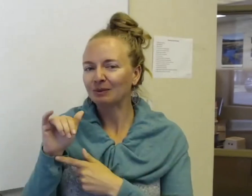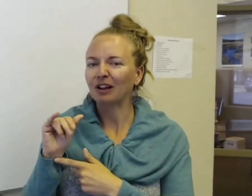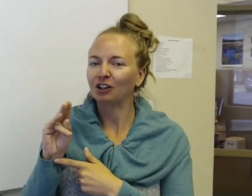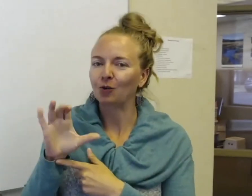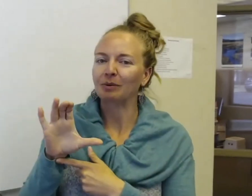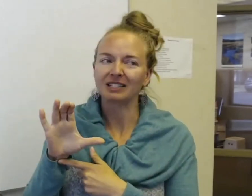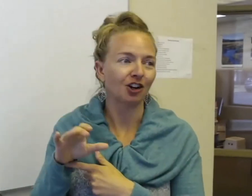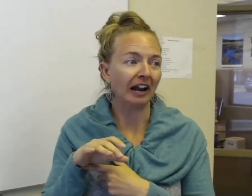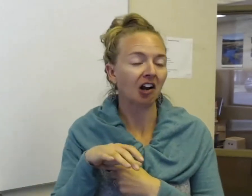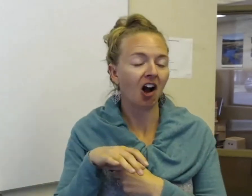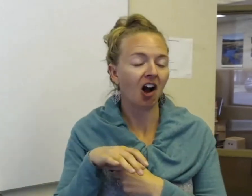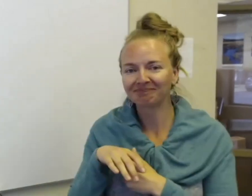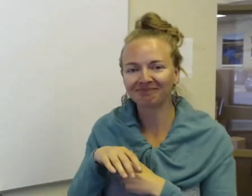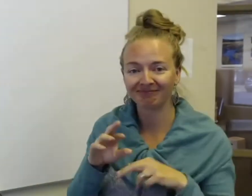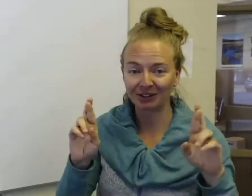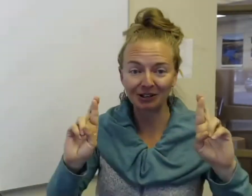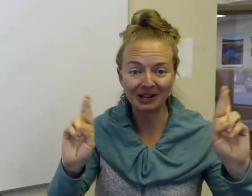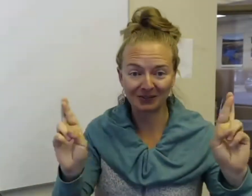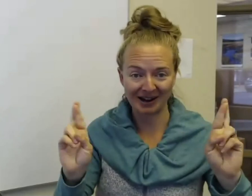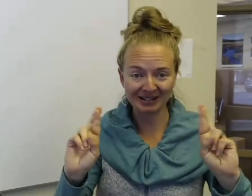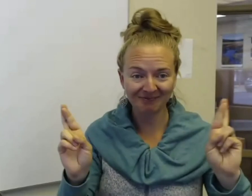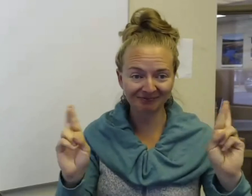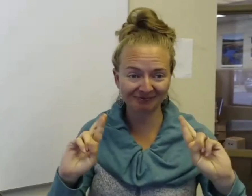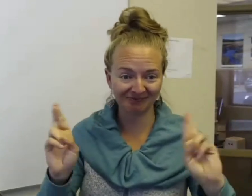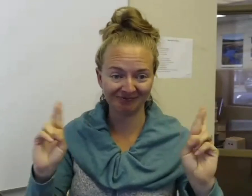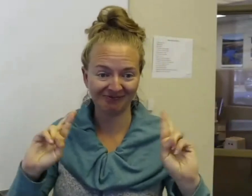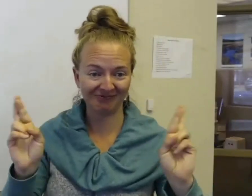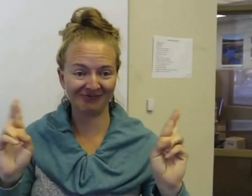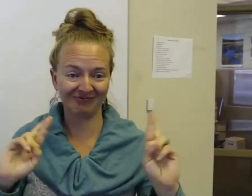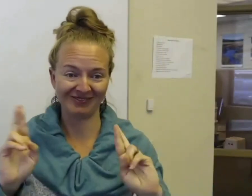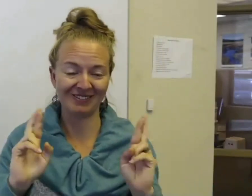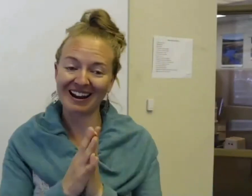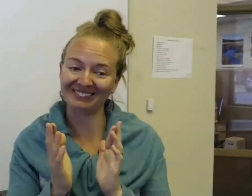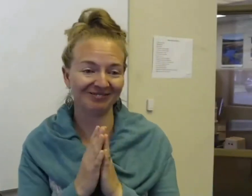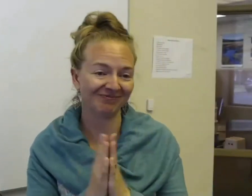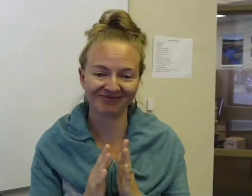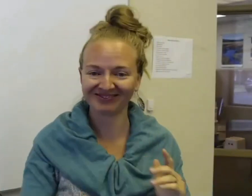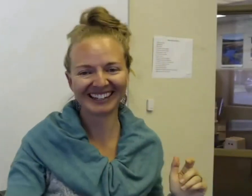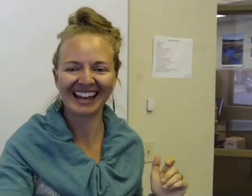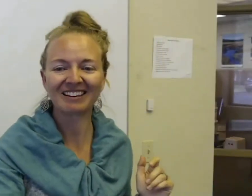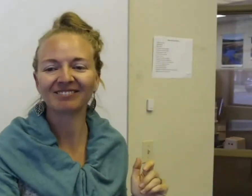self-explanatory because they're iconic. Are you guys ready? All right! Hey, all right,